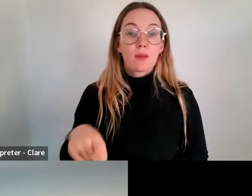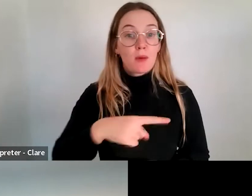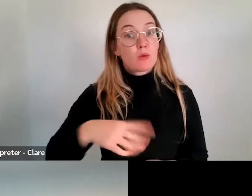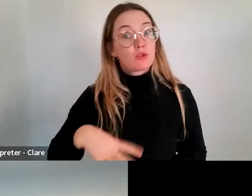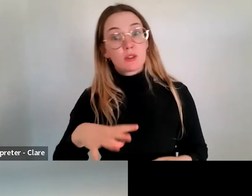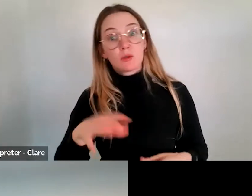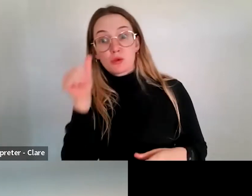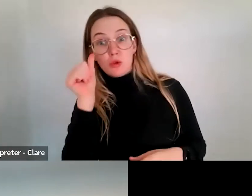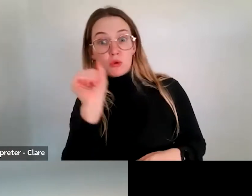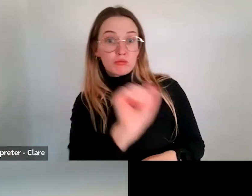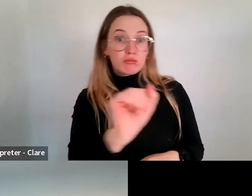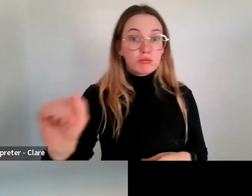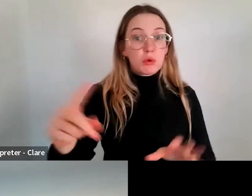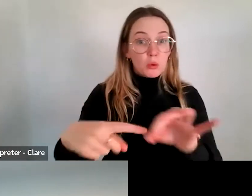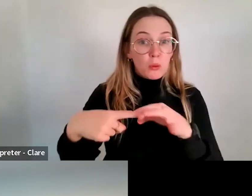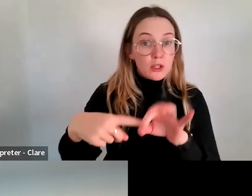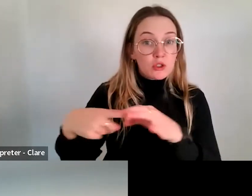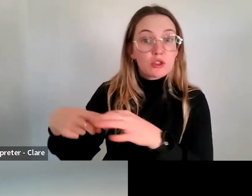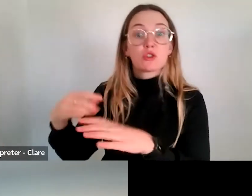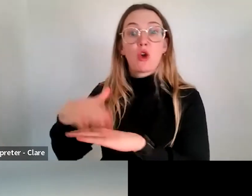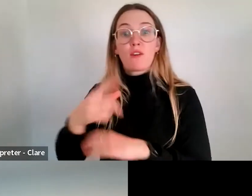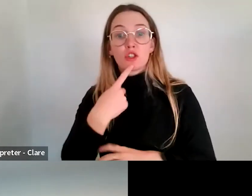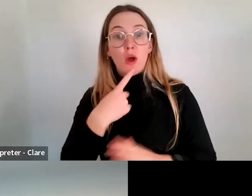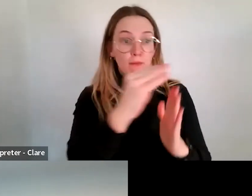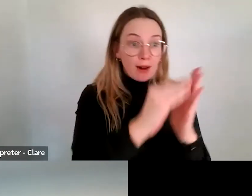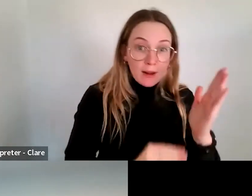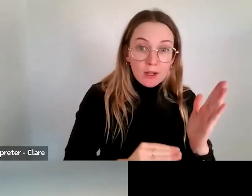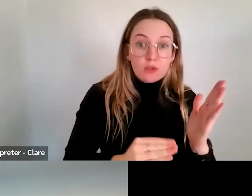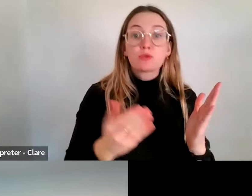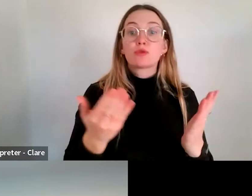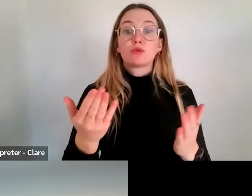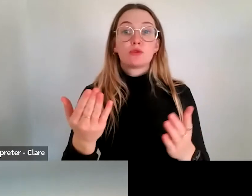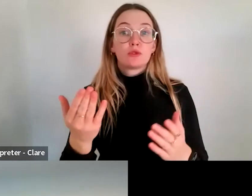and the questions you may have about the sorts of applications you can make to those categories.